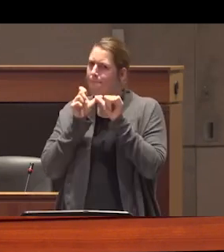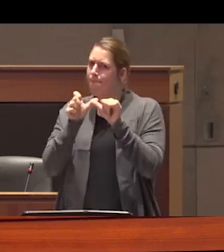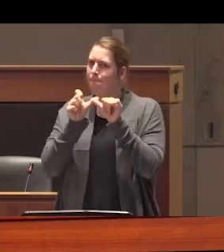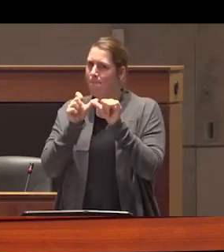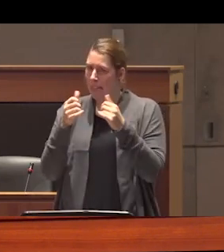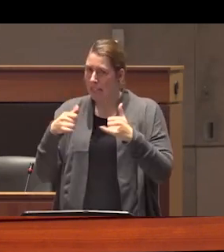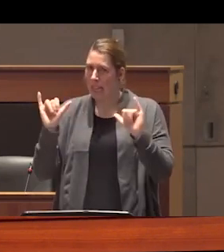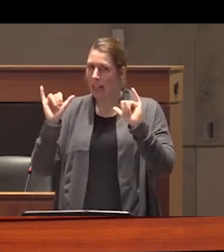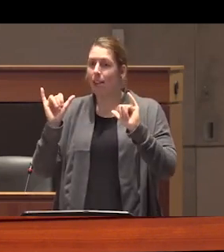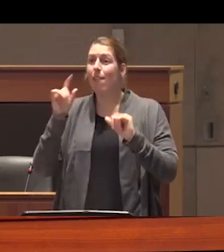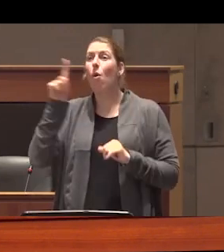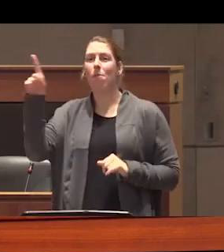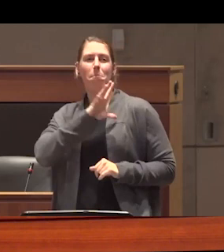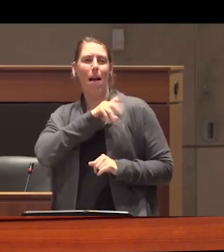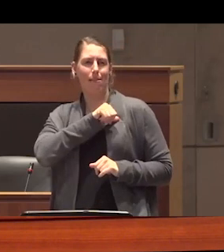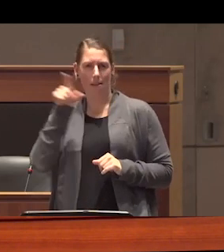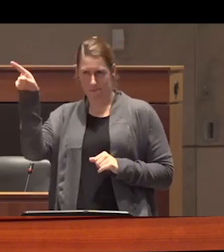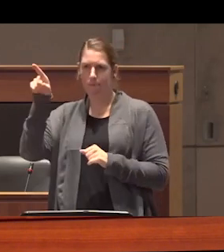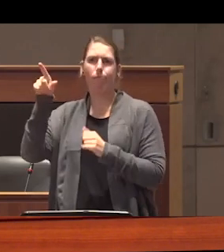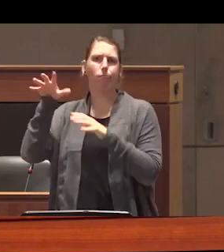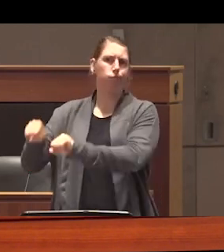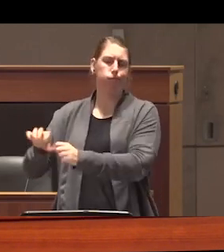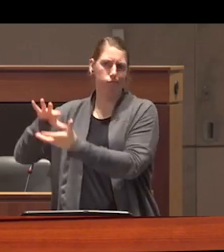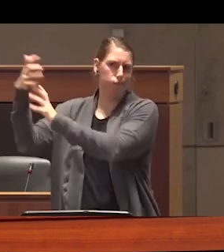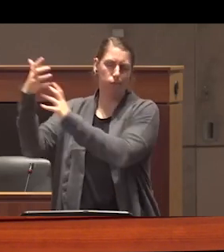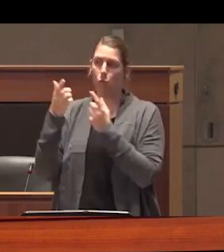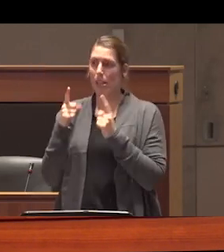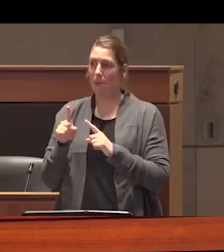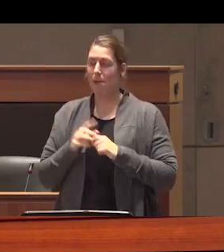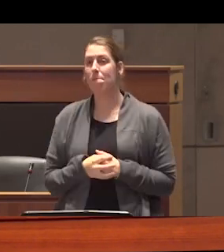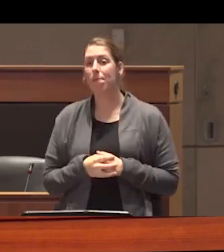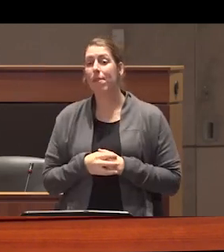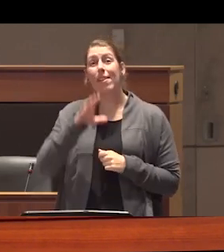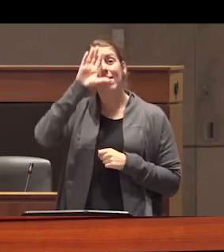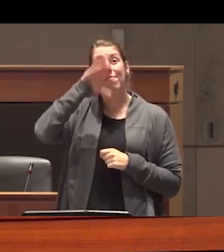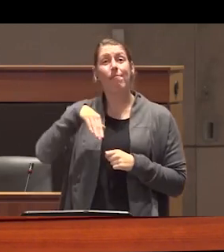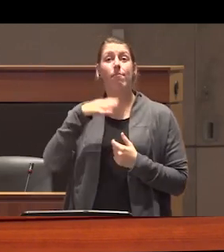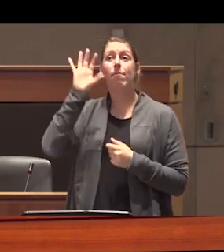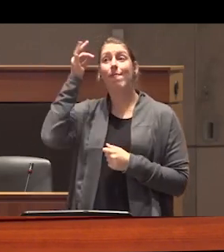in occupied Palestinian territories the fact that neither our federal or our provincial governments